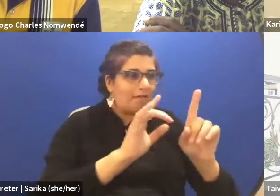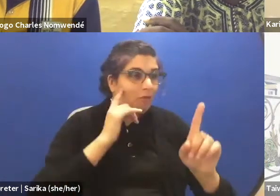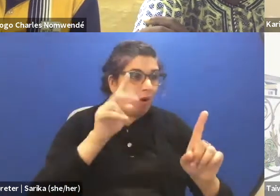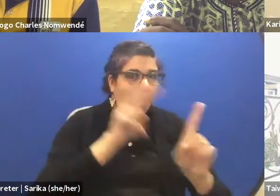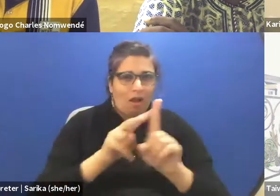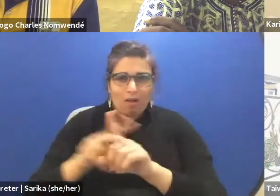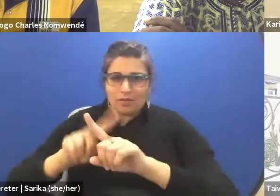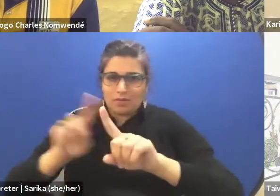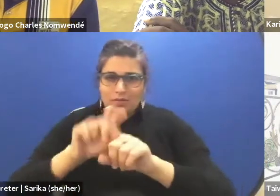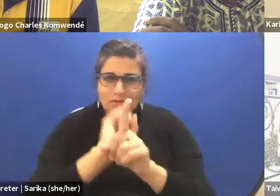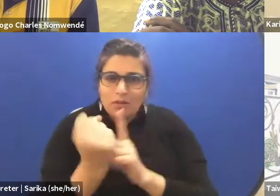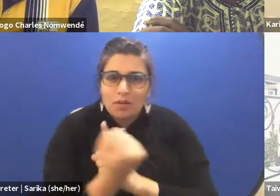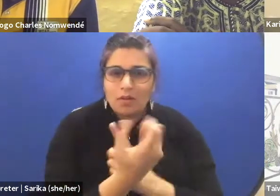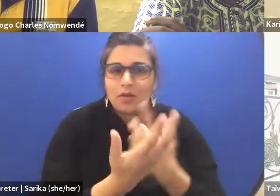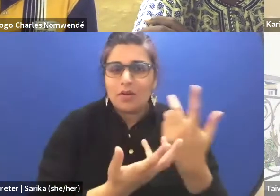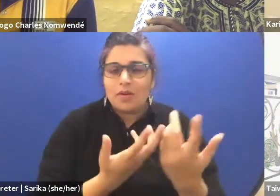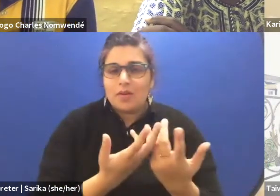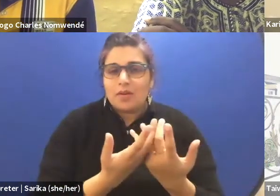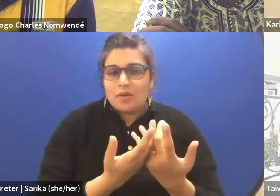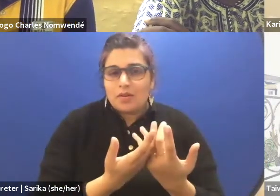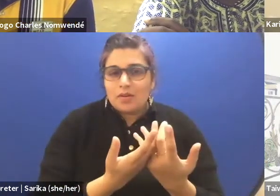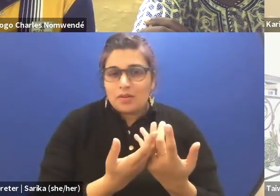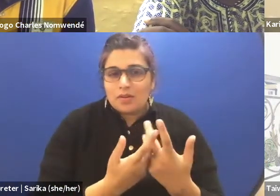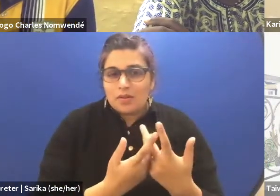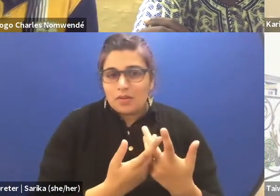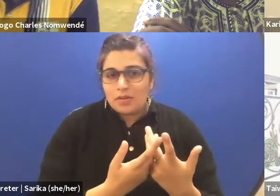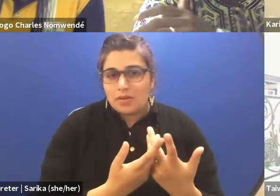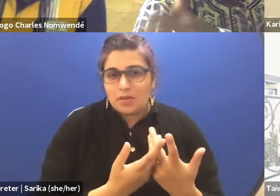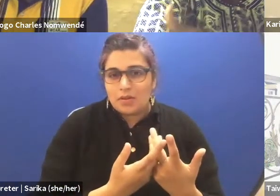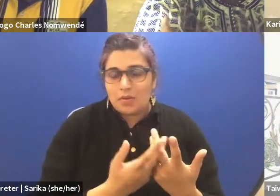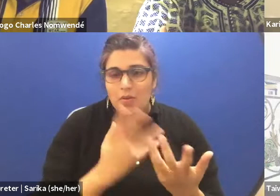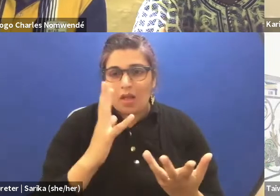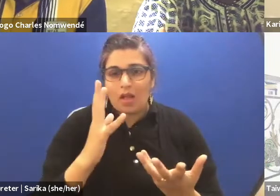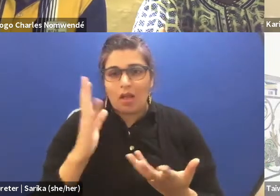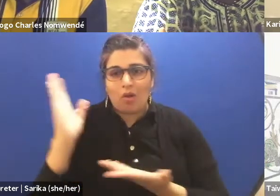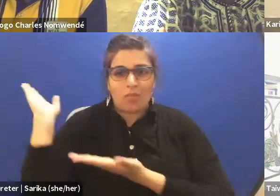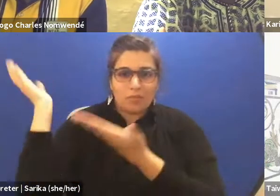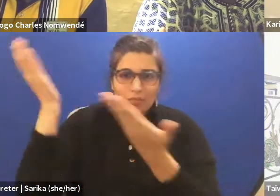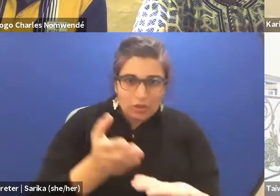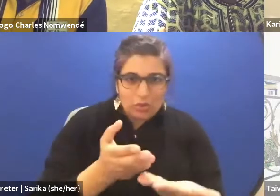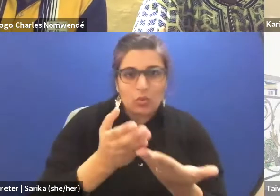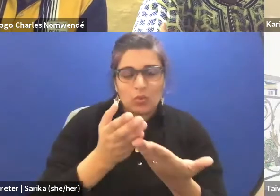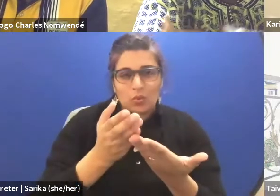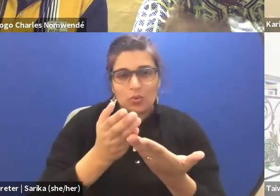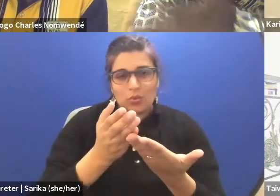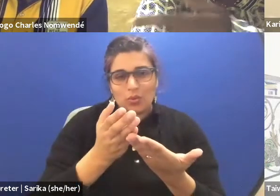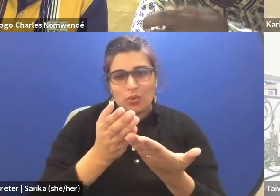(Charles speaking French) Will bring you a poetical form.